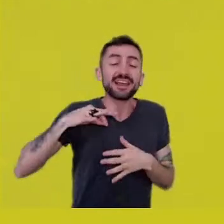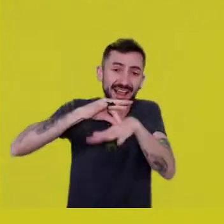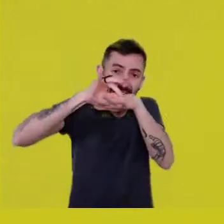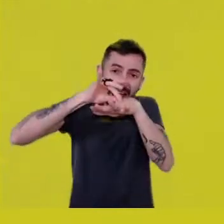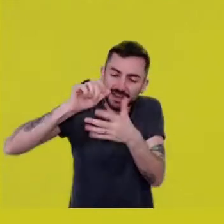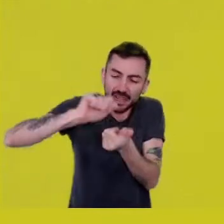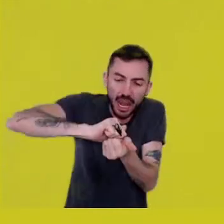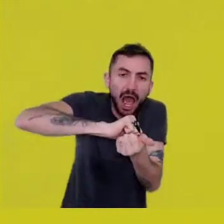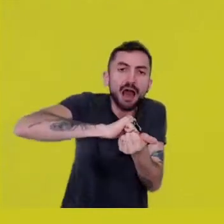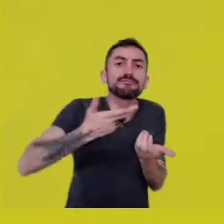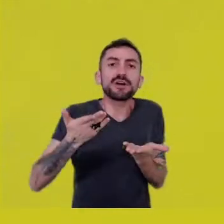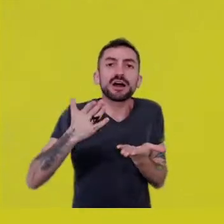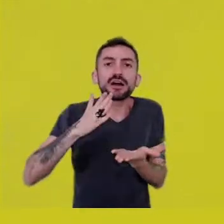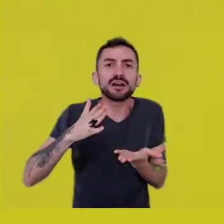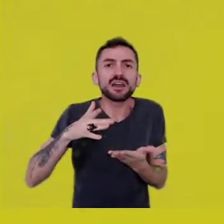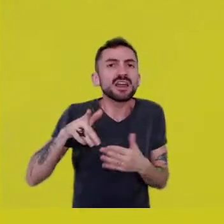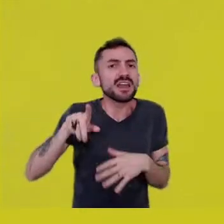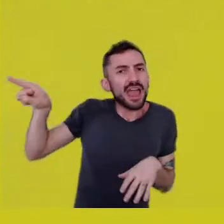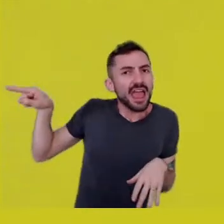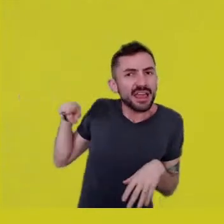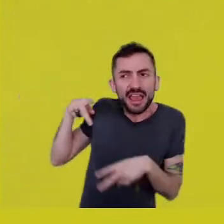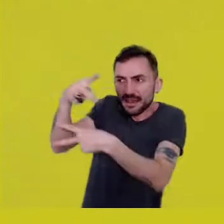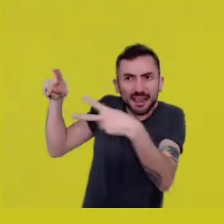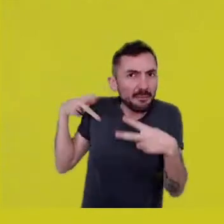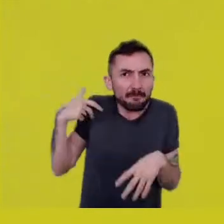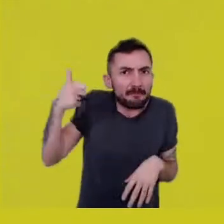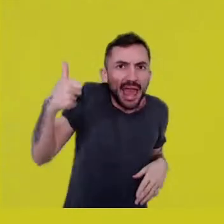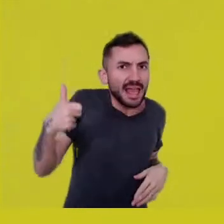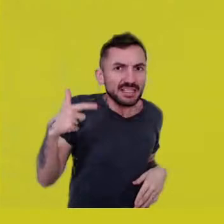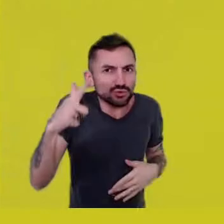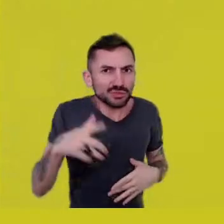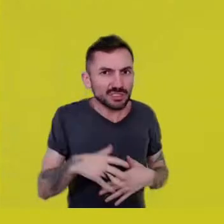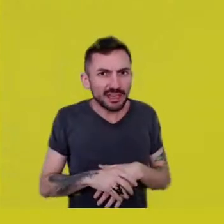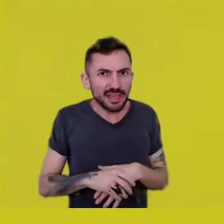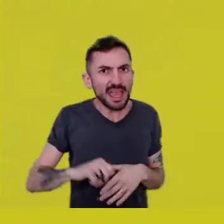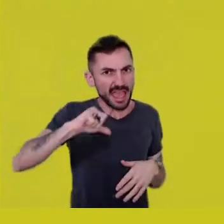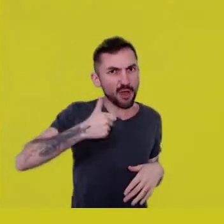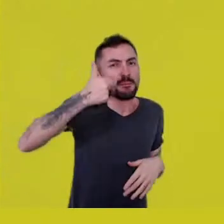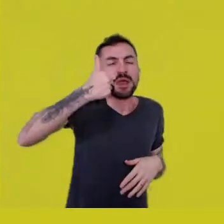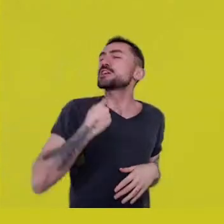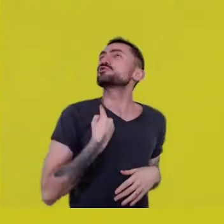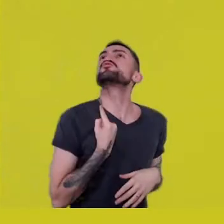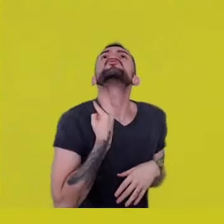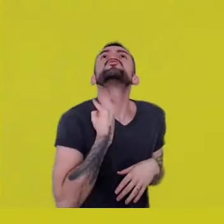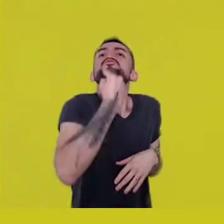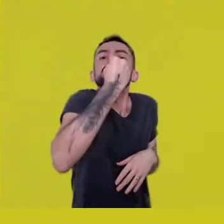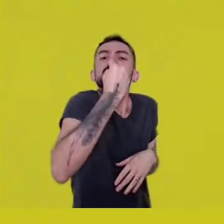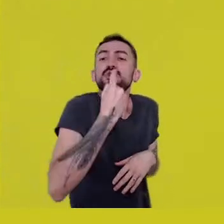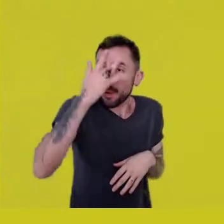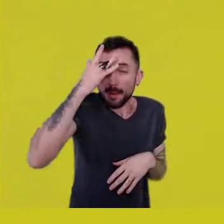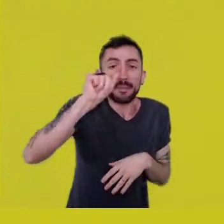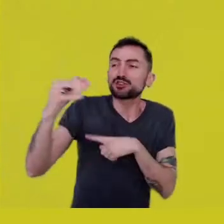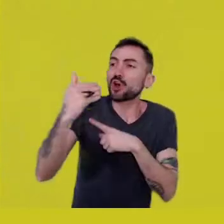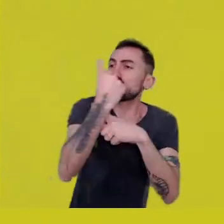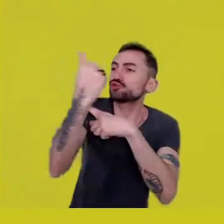Aren’t they more deserving than I am? I have exclusive merit, among all these wonderful people?”